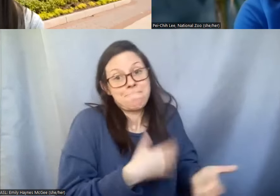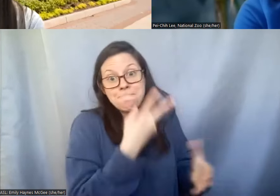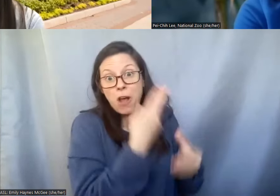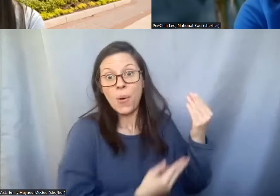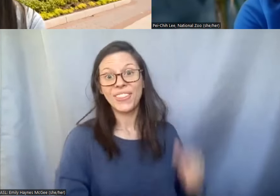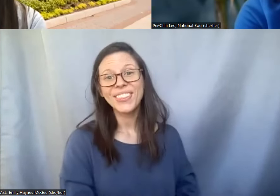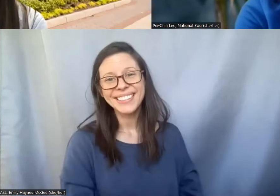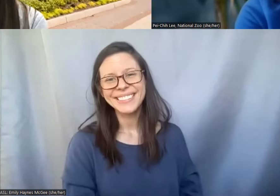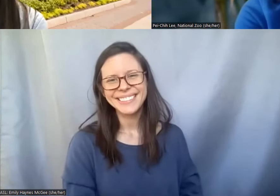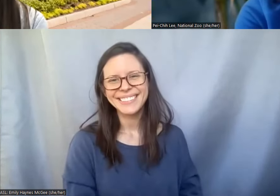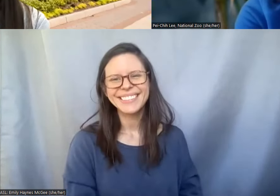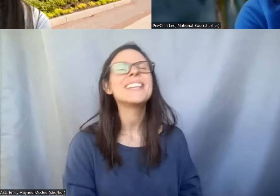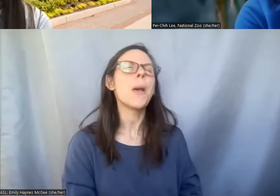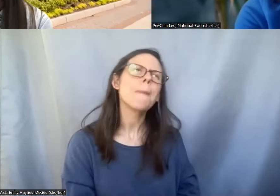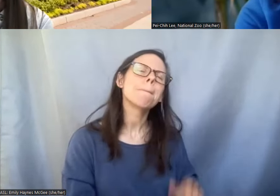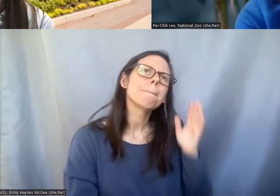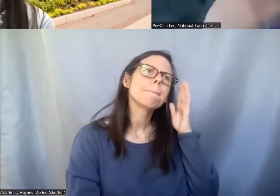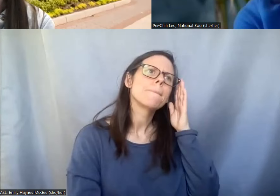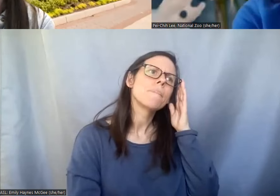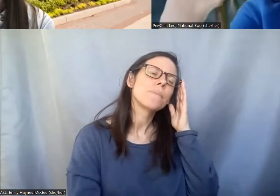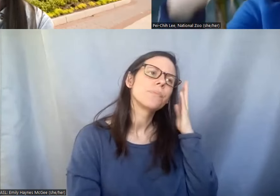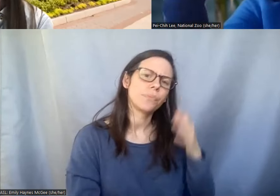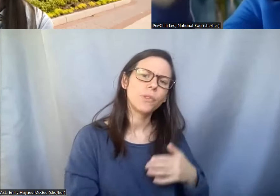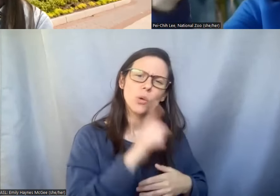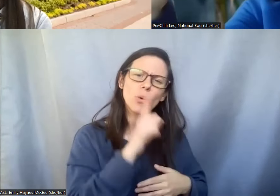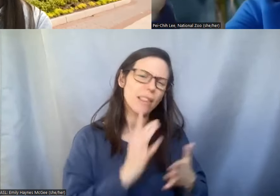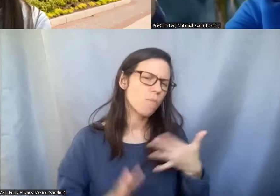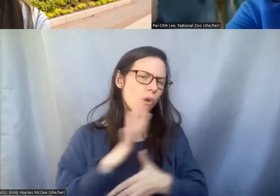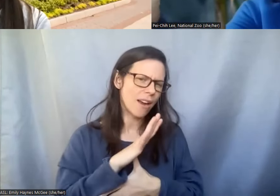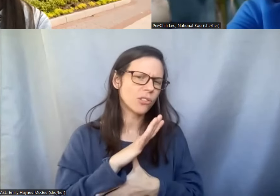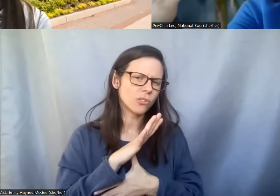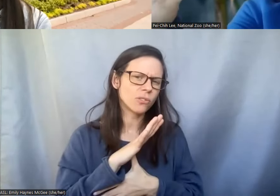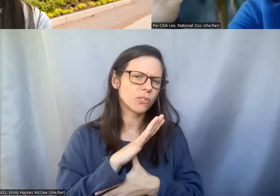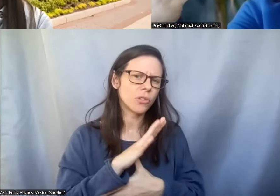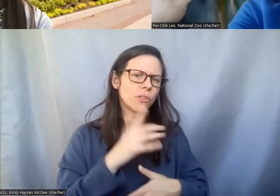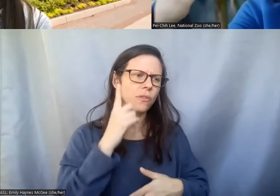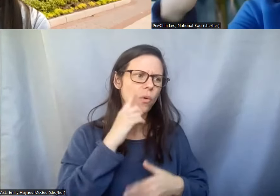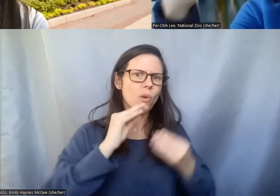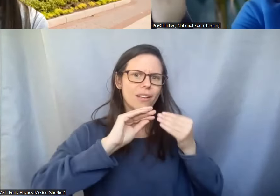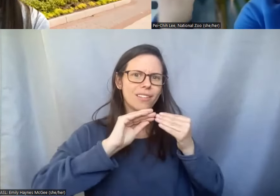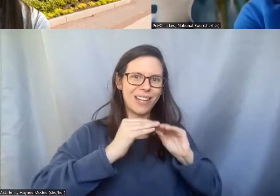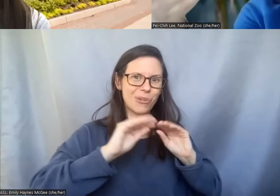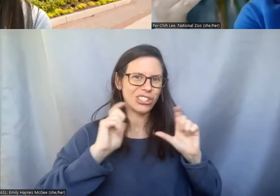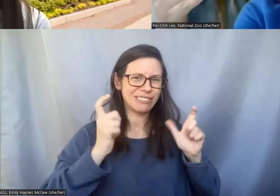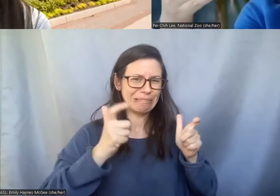Yeah we definitely have a the priority difference goes to the one that is most critically endangered